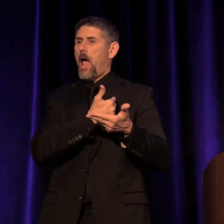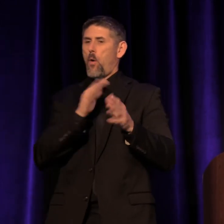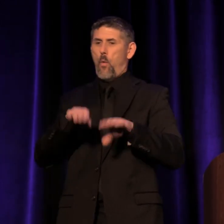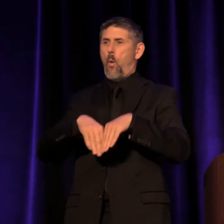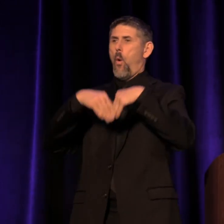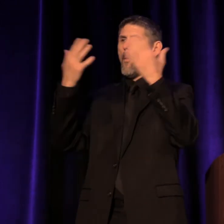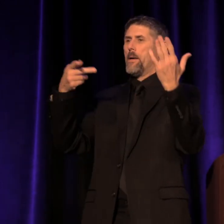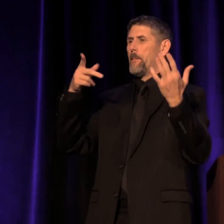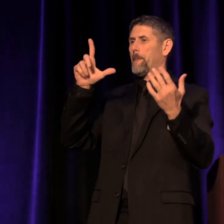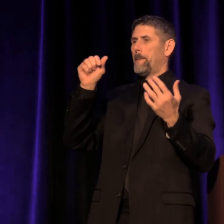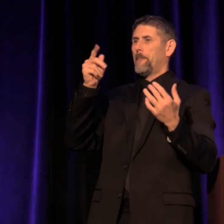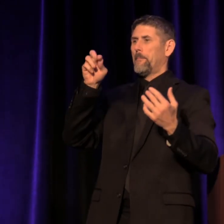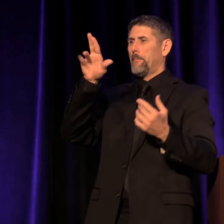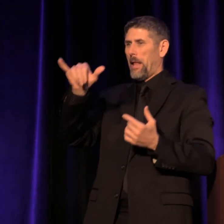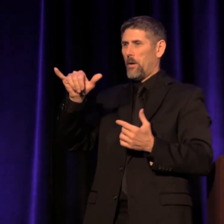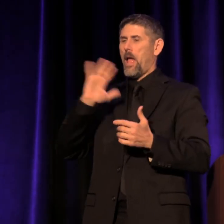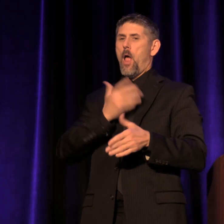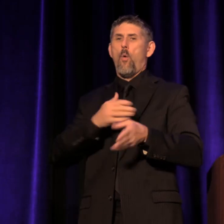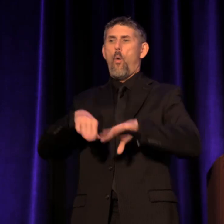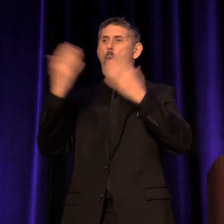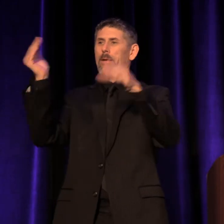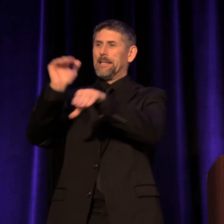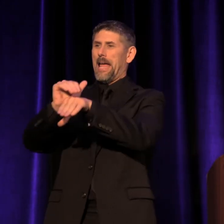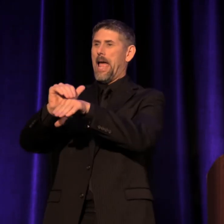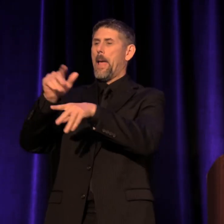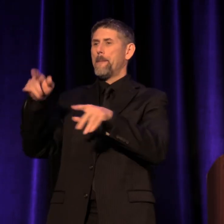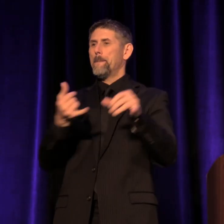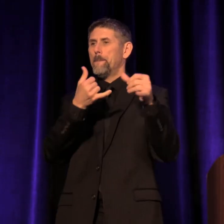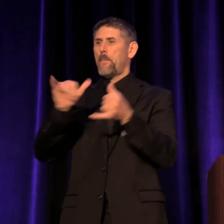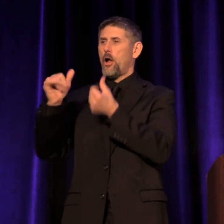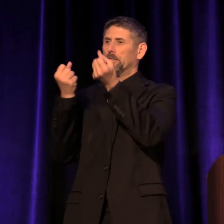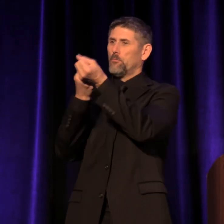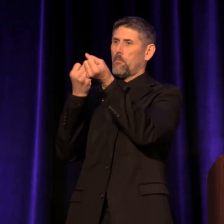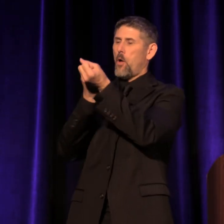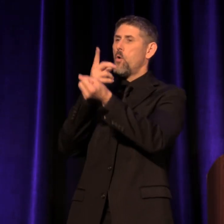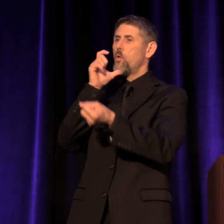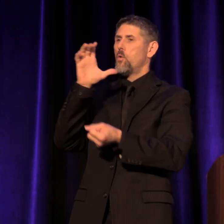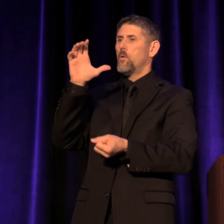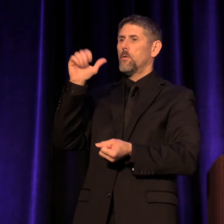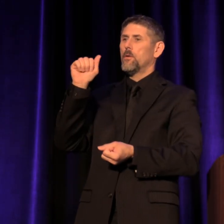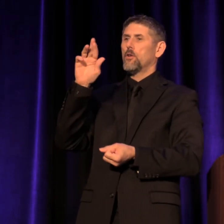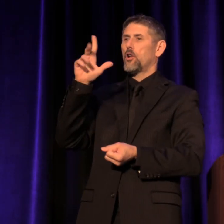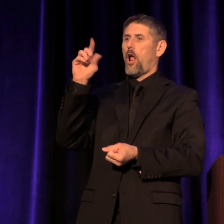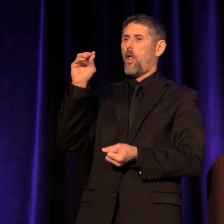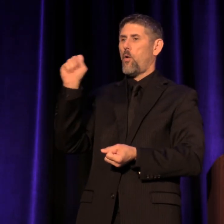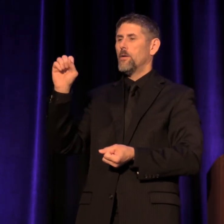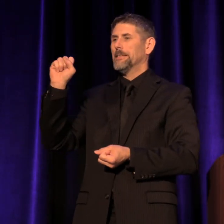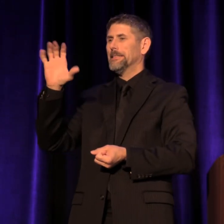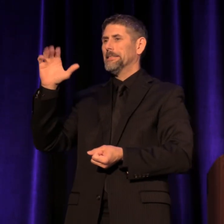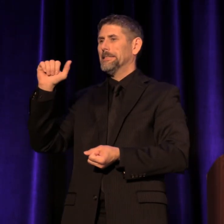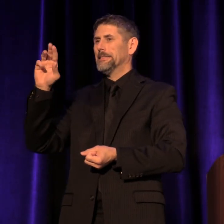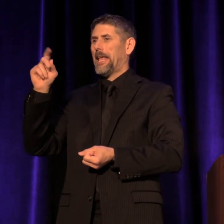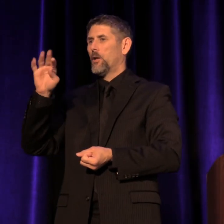and one of our opening night party sponsors, Carlo Scandiuzzi of Scandiuzzi Krebs,